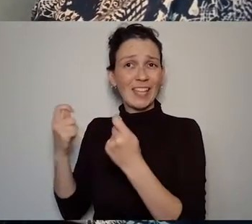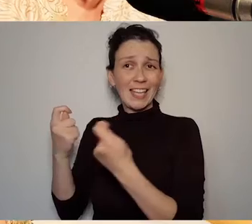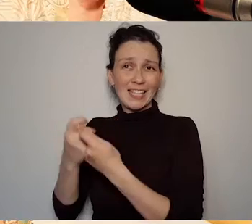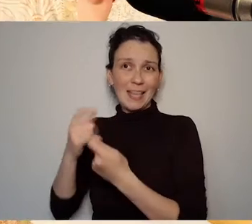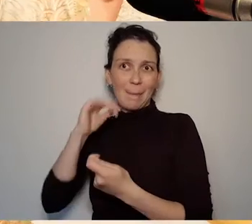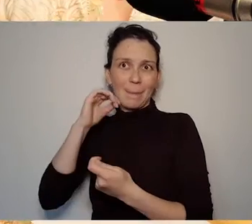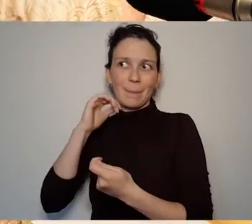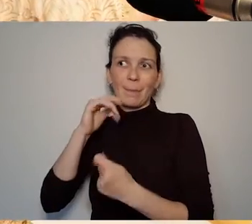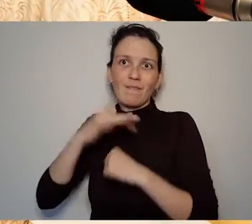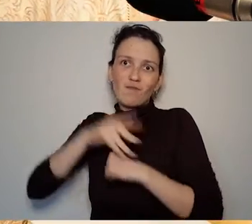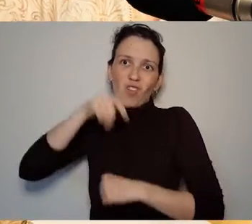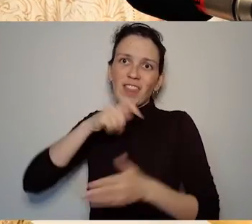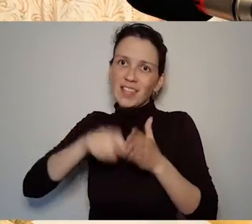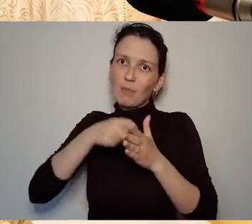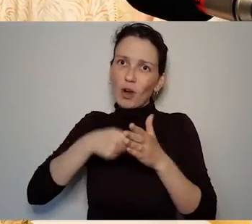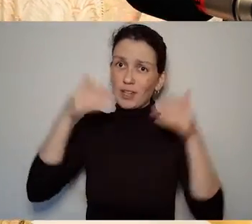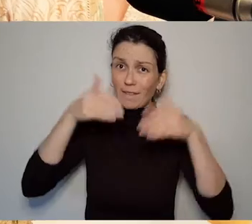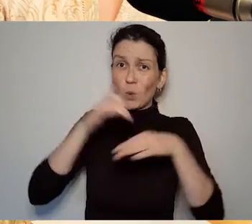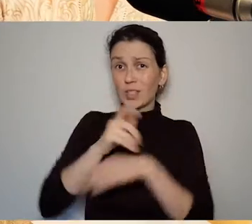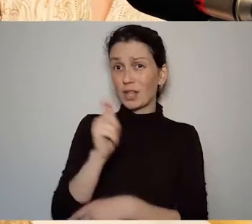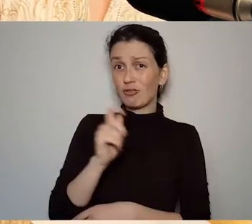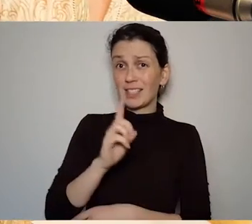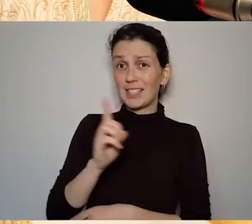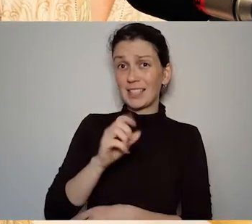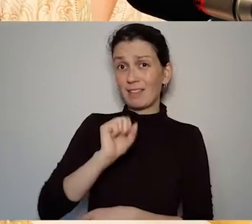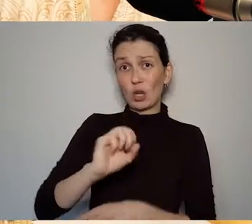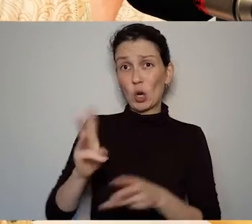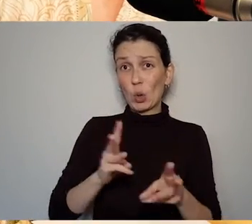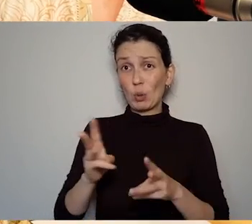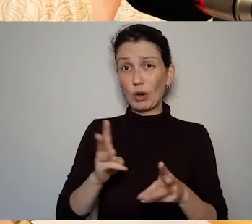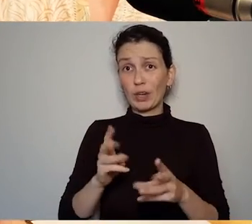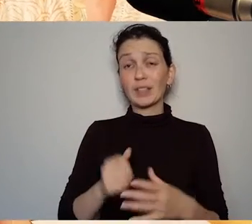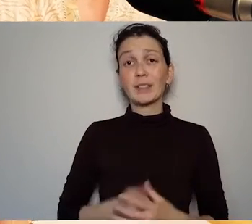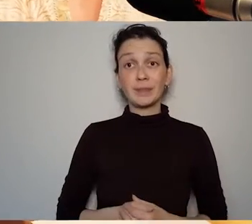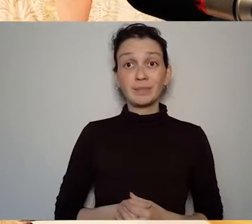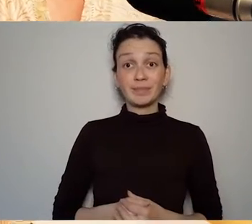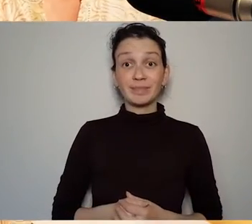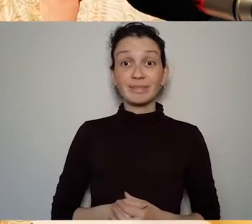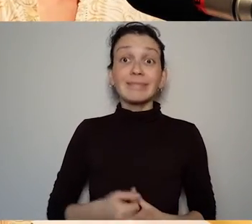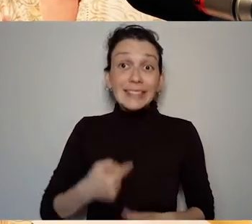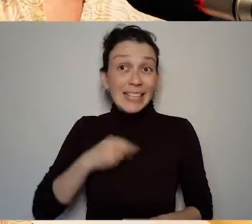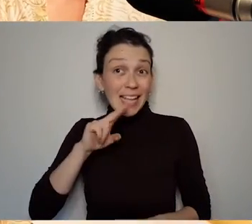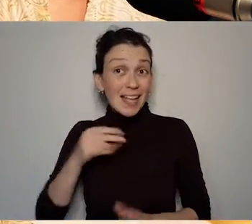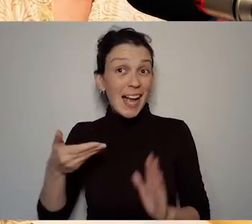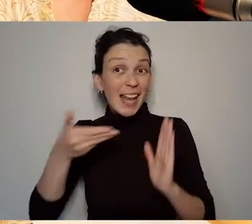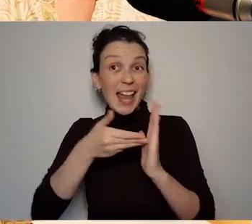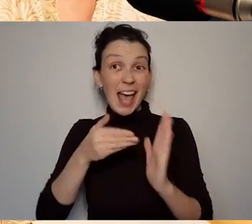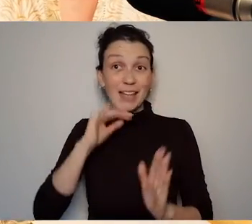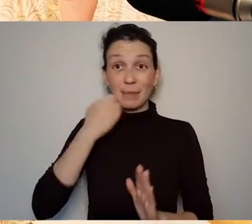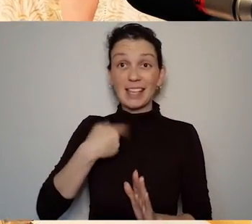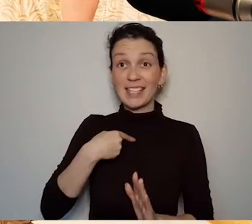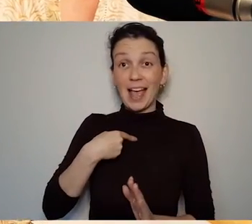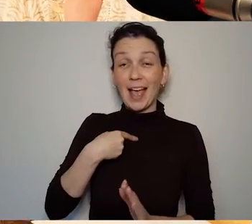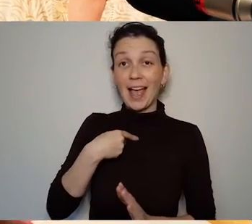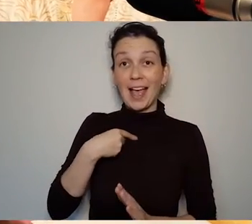And can I just add something as as somebody who hasn't been with these kinds of projects from